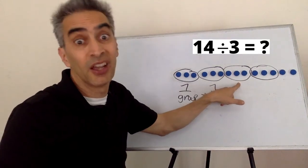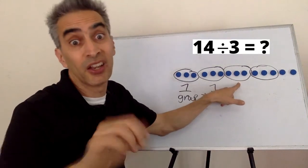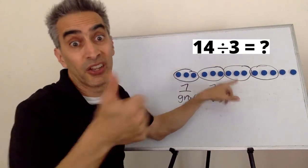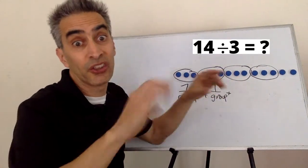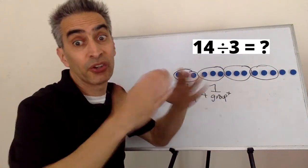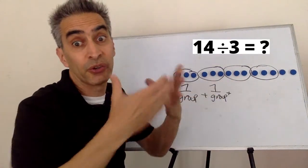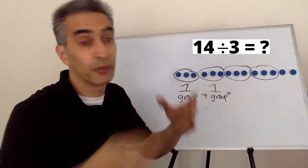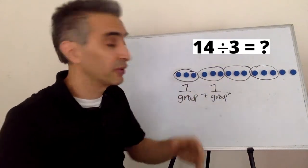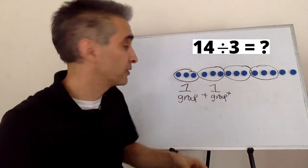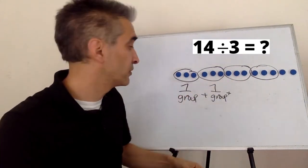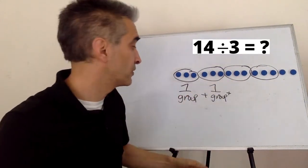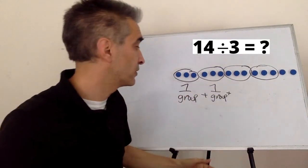another group